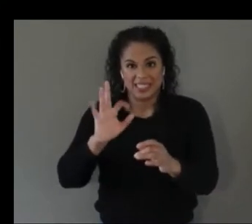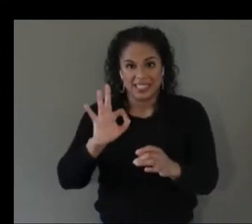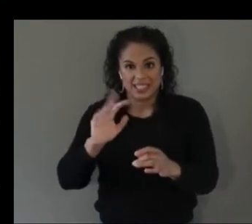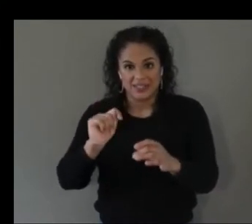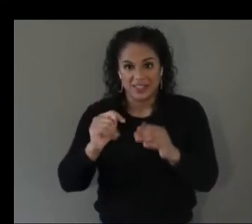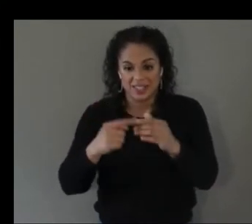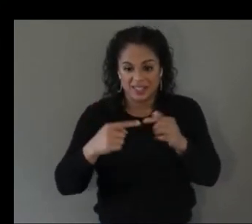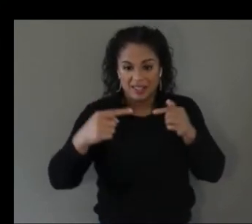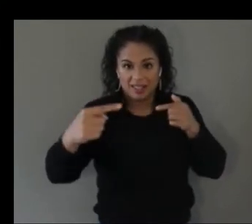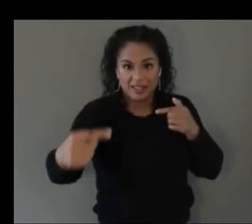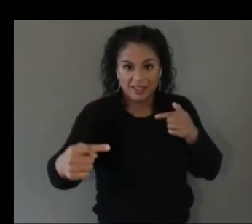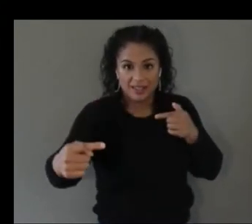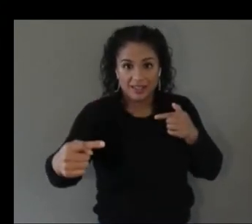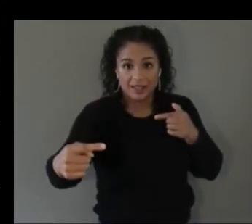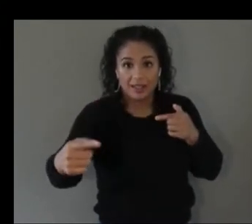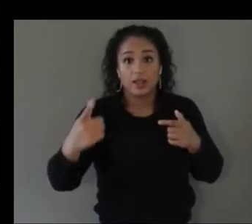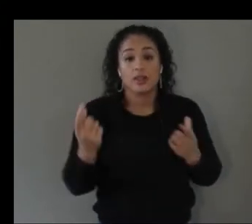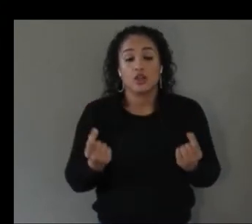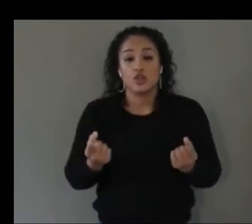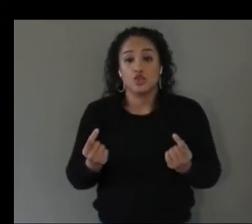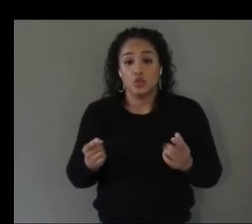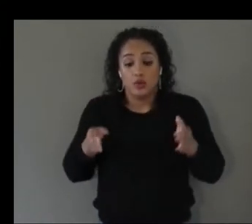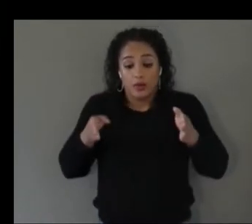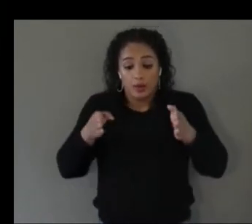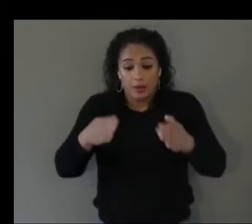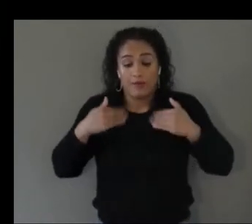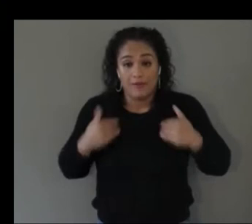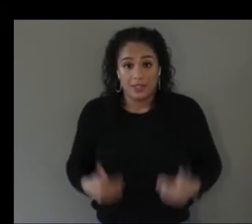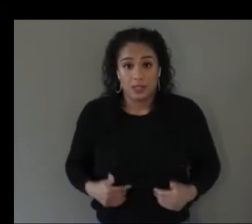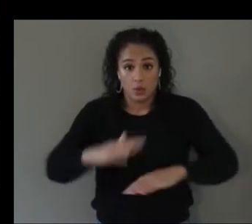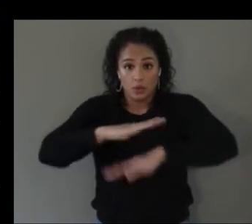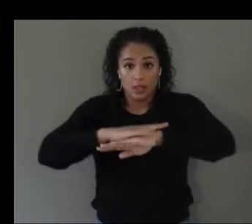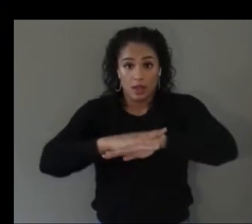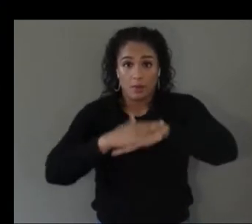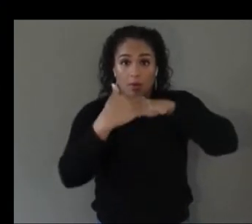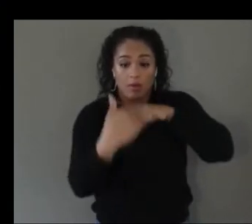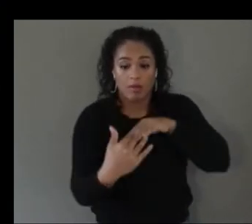a physical table and we also had just over the ear headphones where we delivered the audio